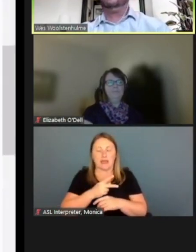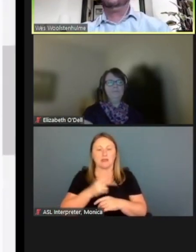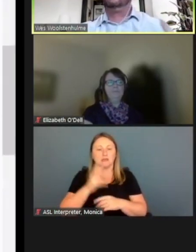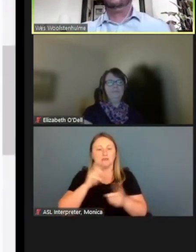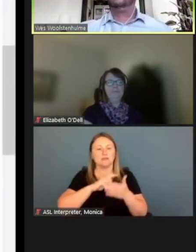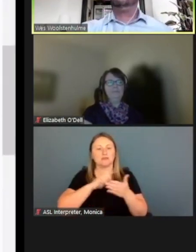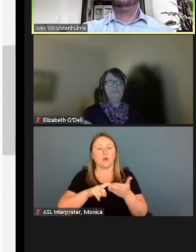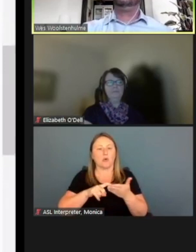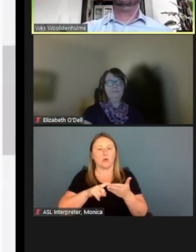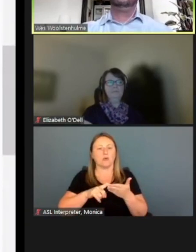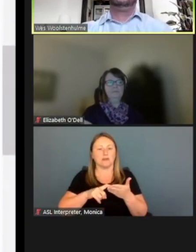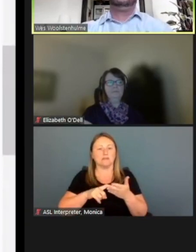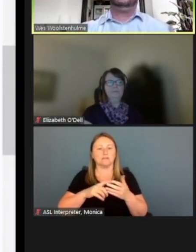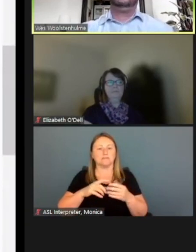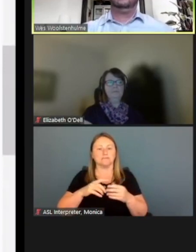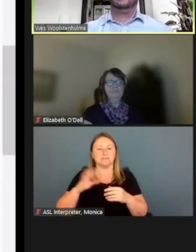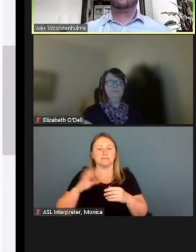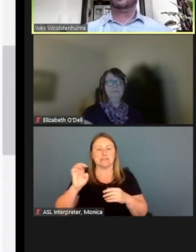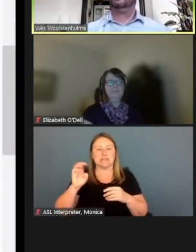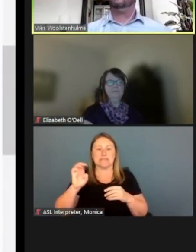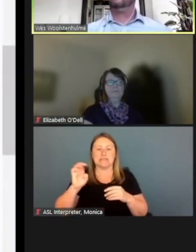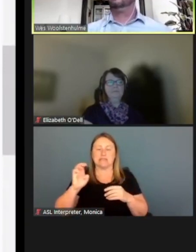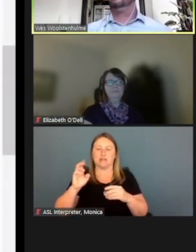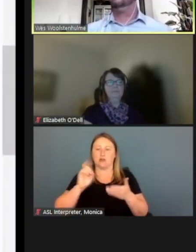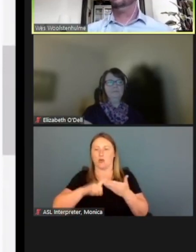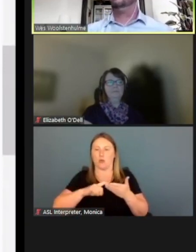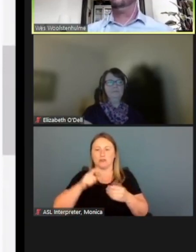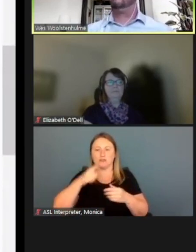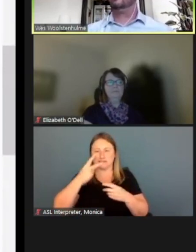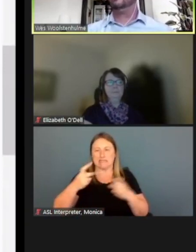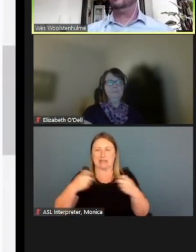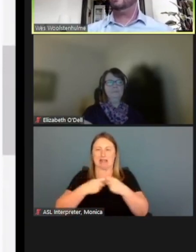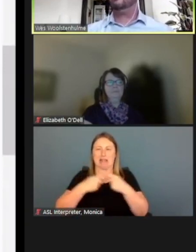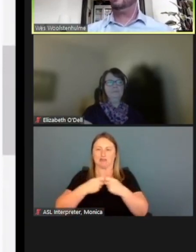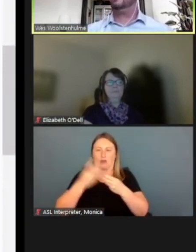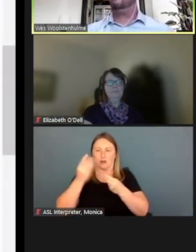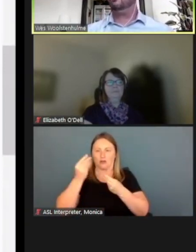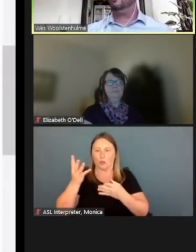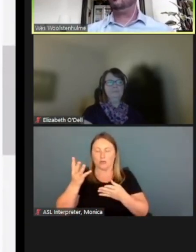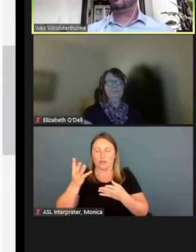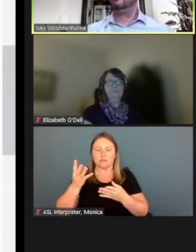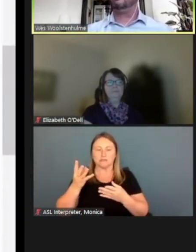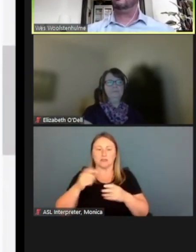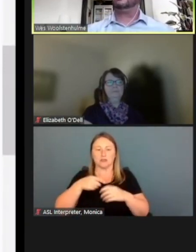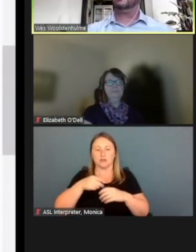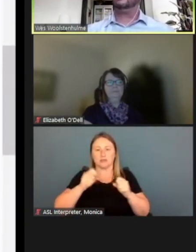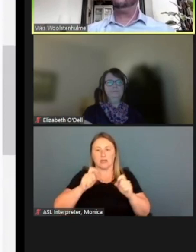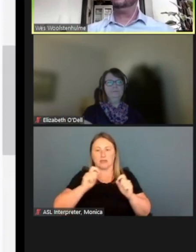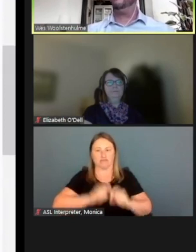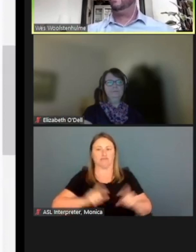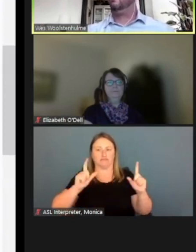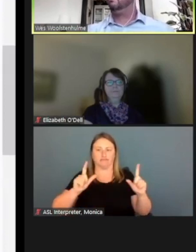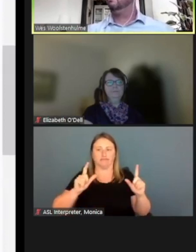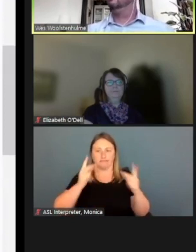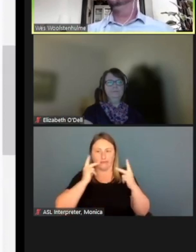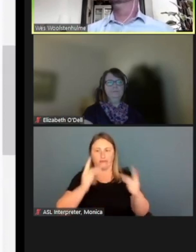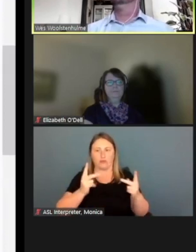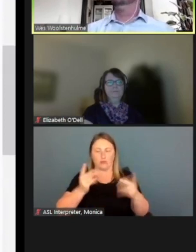that's where they can view any electronic notice that they've signed up, they can view those rather than get them in the mail.